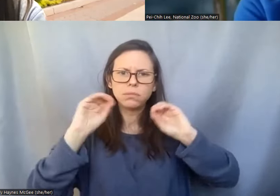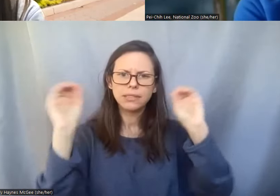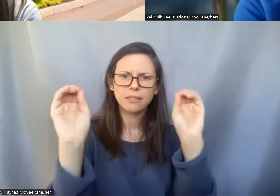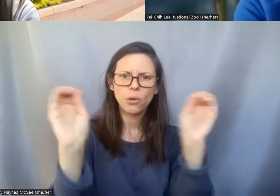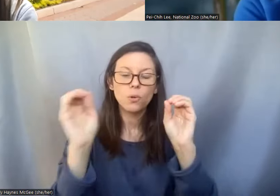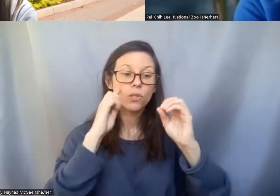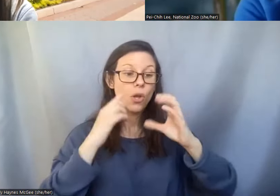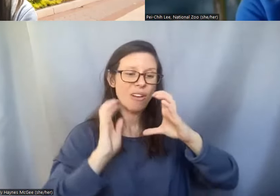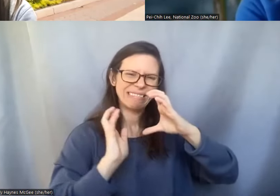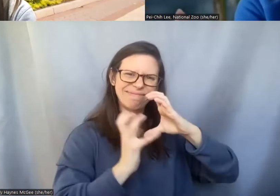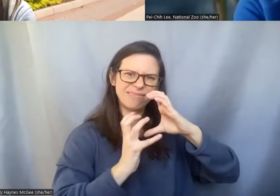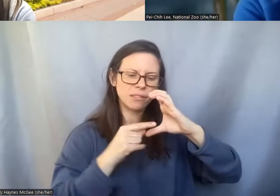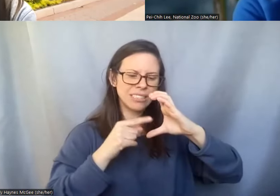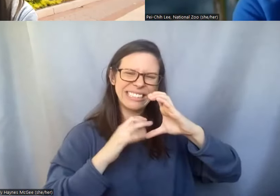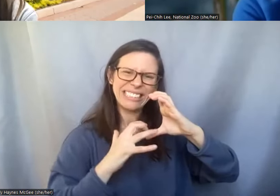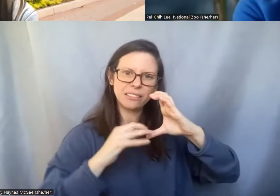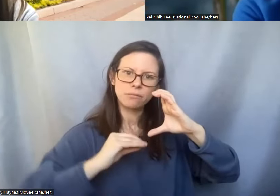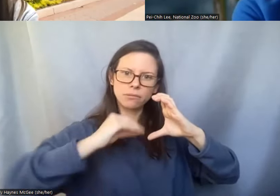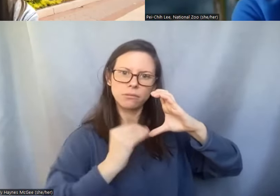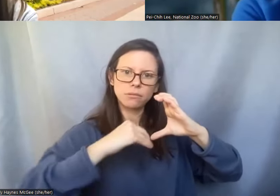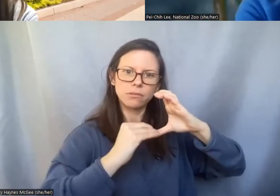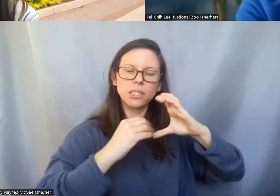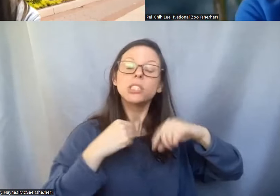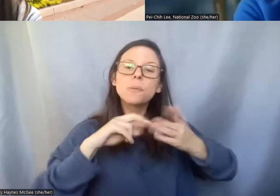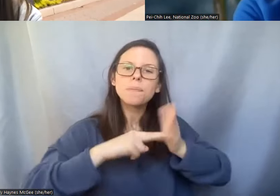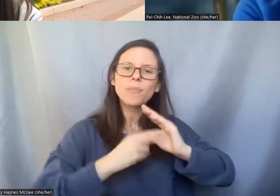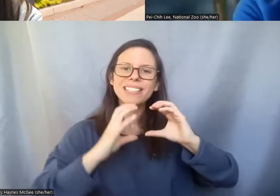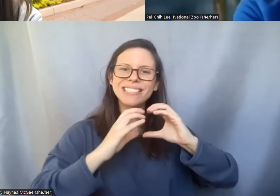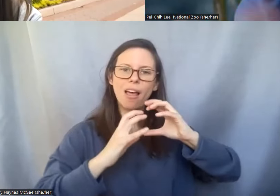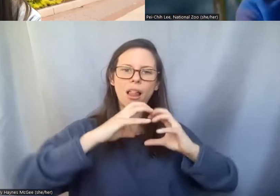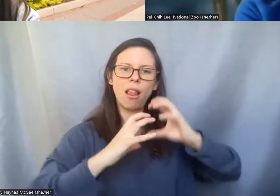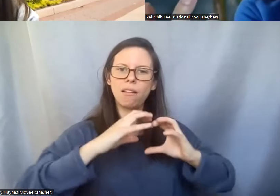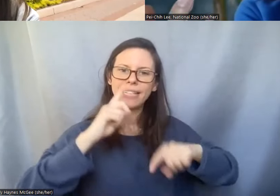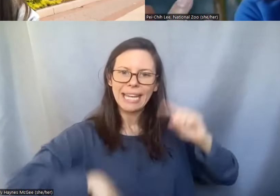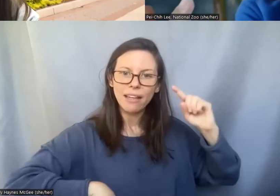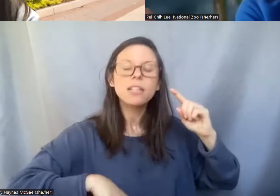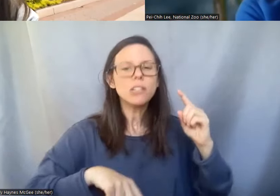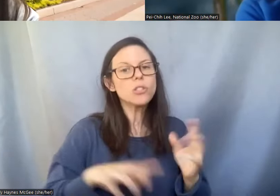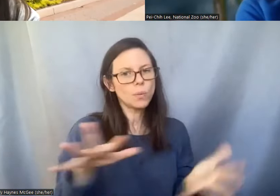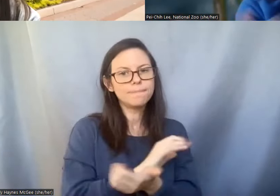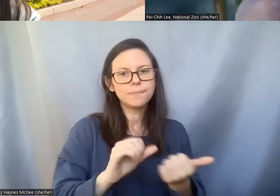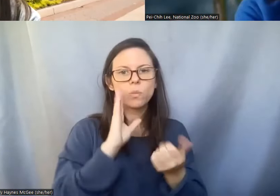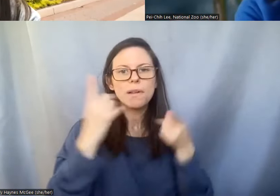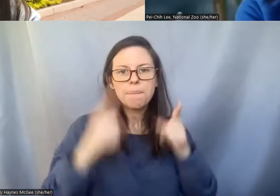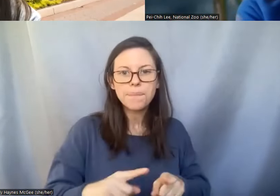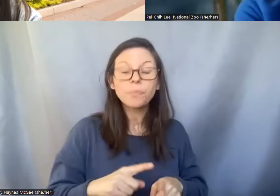also one of the reasons that cell will be damaged, so that's why when we're doing cryopreservation